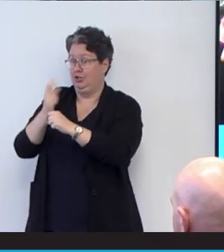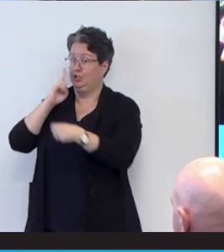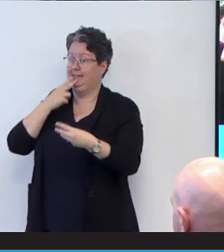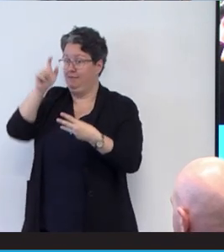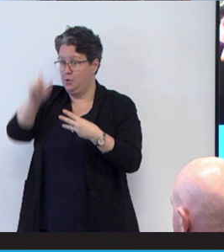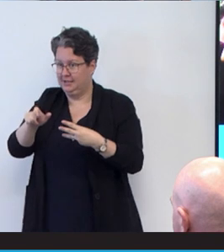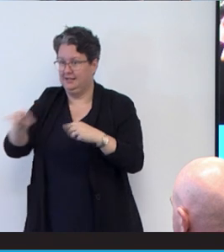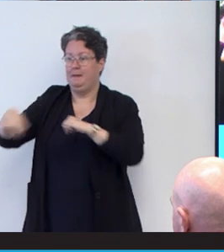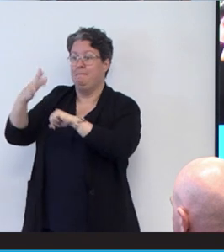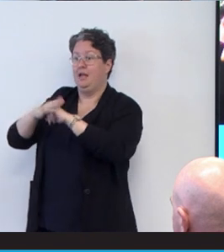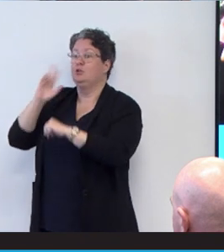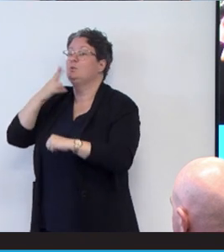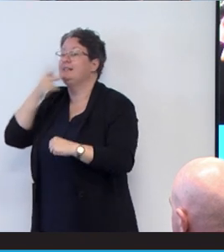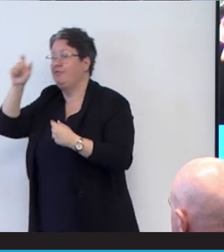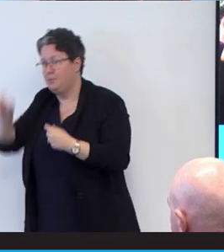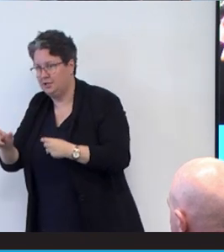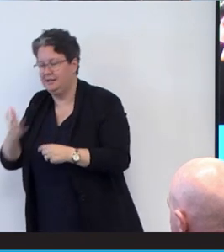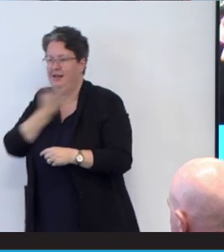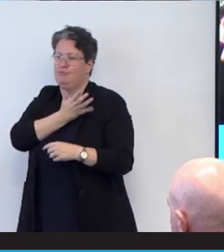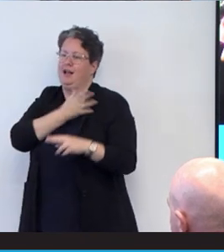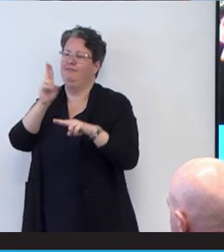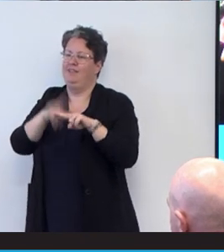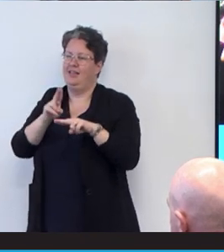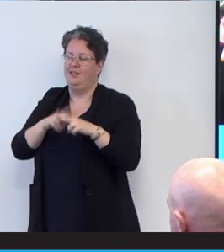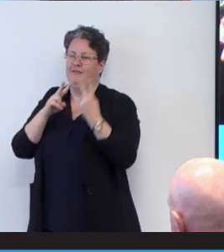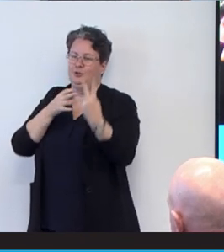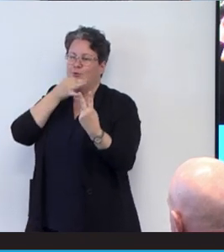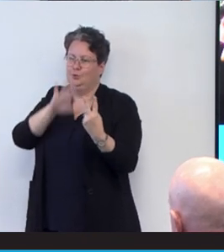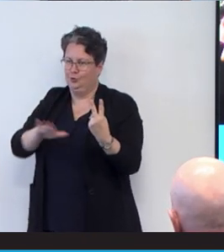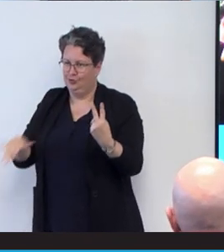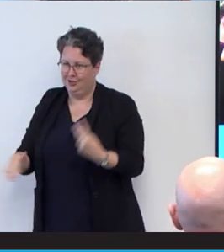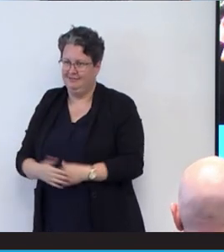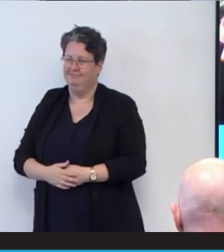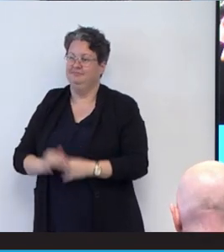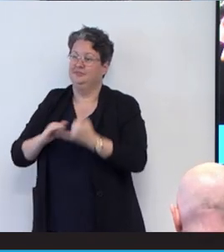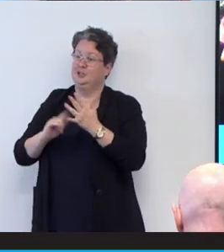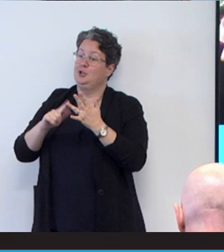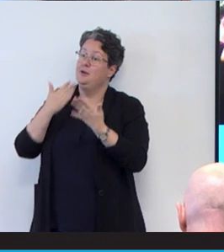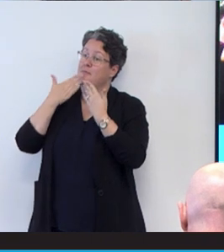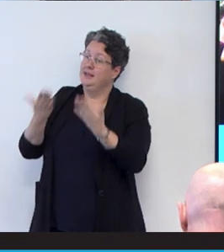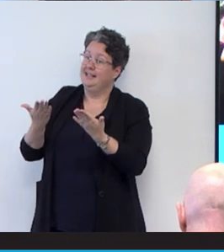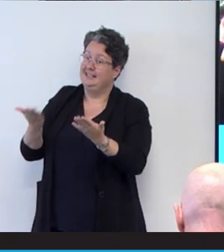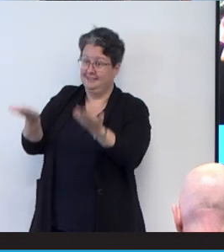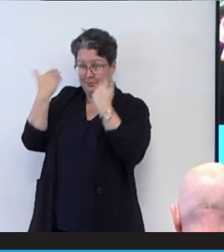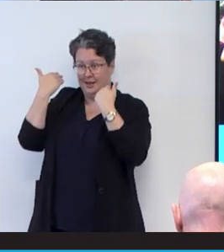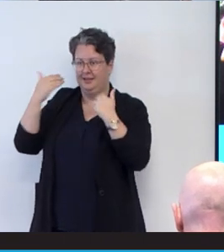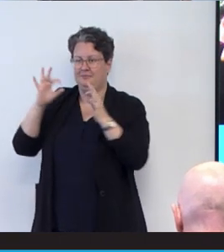to a deaf person and is the proud father of two children. So please join me in welcoming Brant.